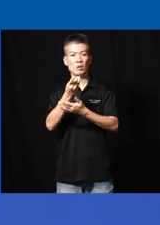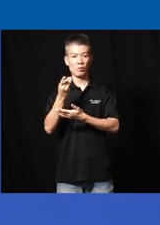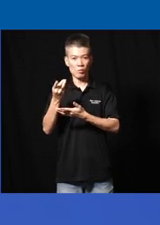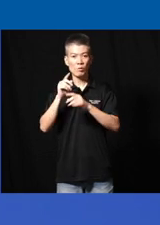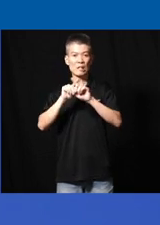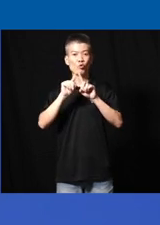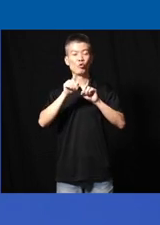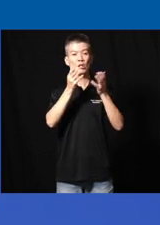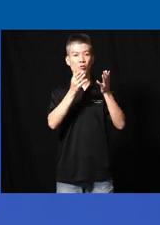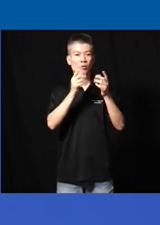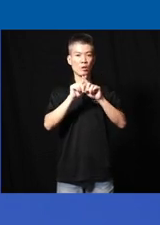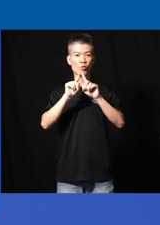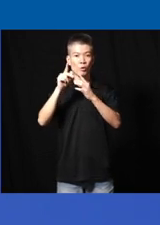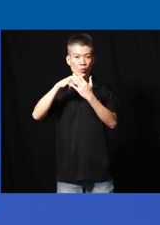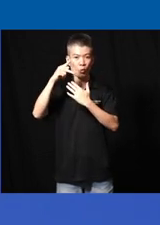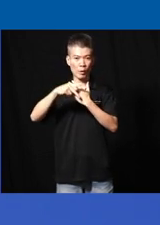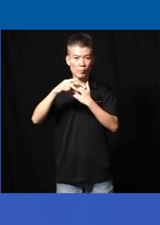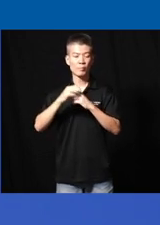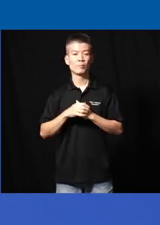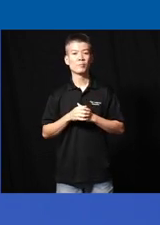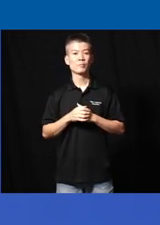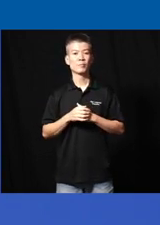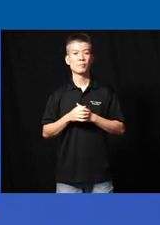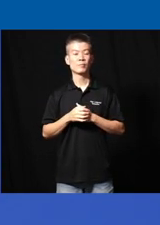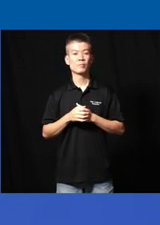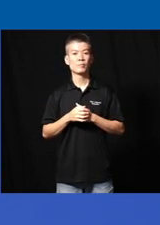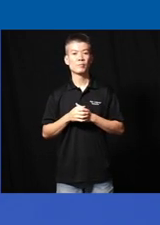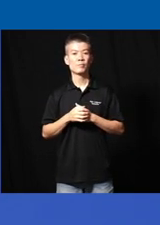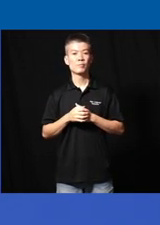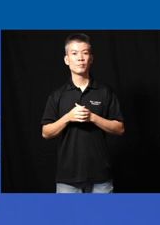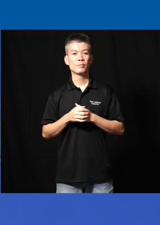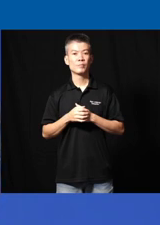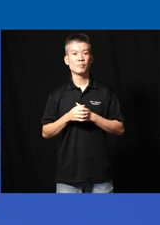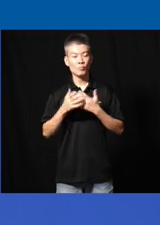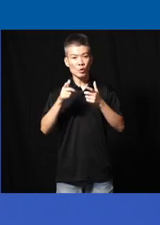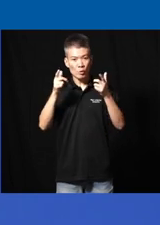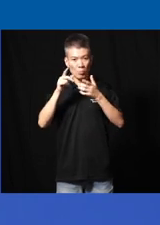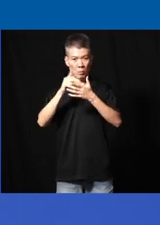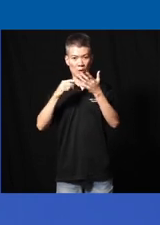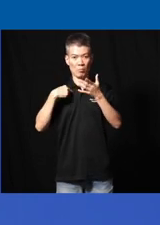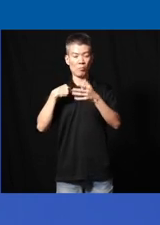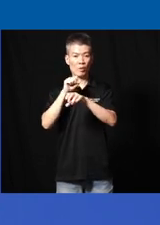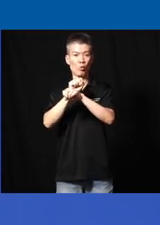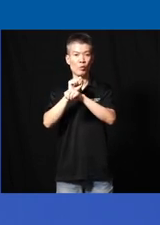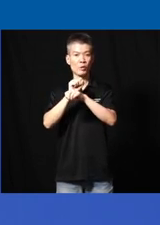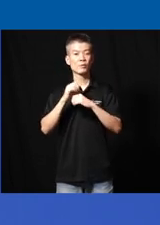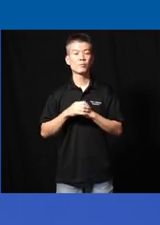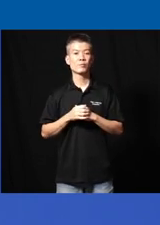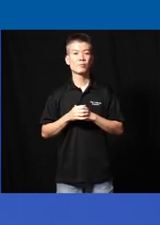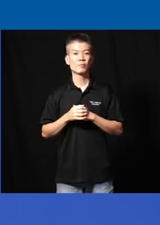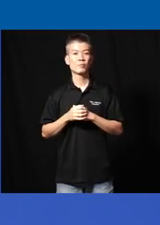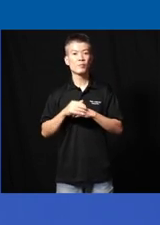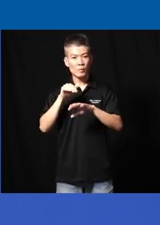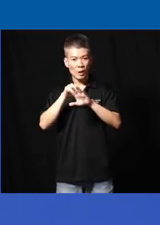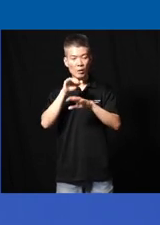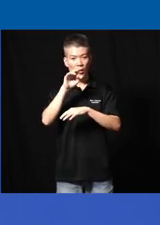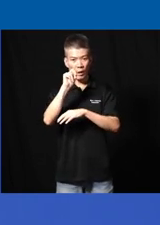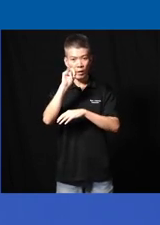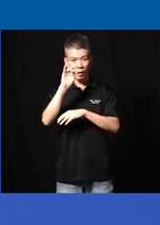Services different programs um so a huge part of my work um in uh in Ni because we